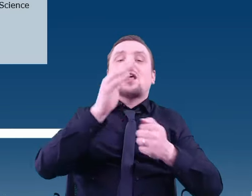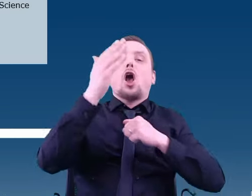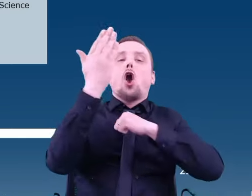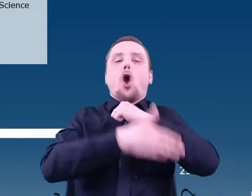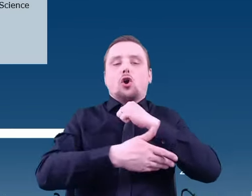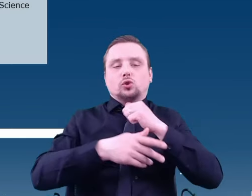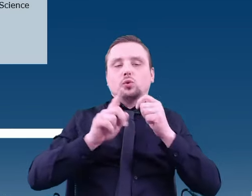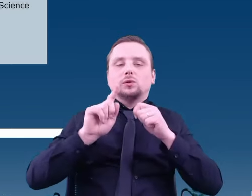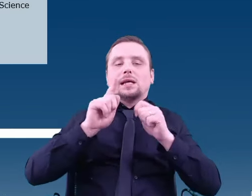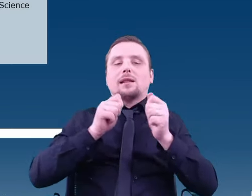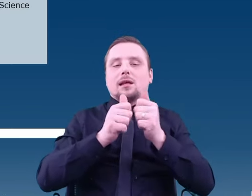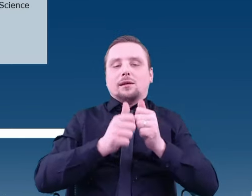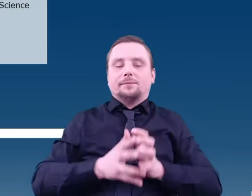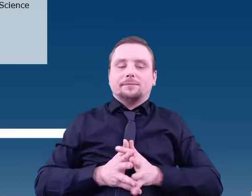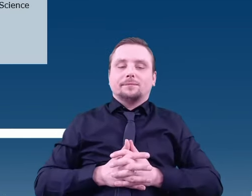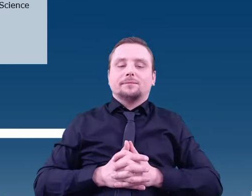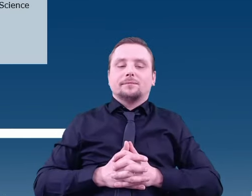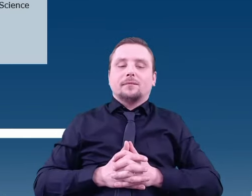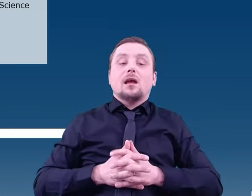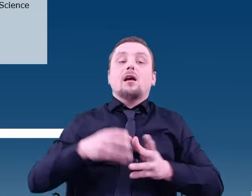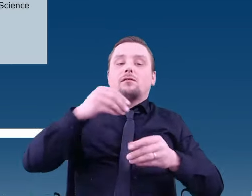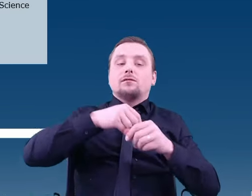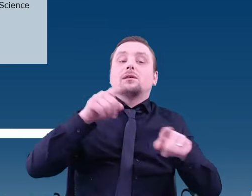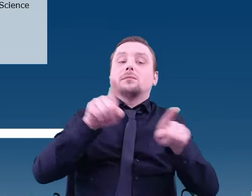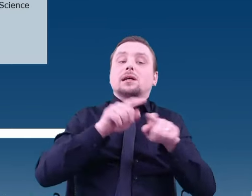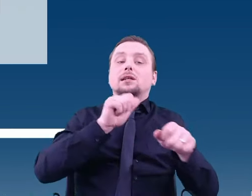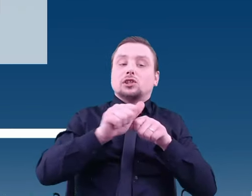The orbiter also has an MS, as we are looking for life.